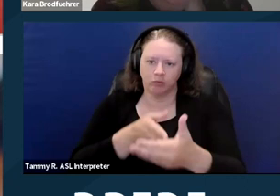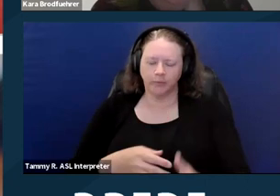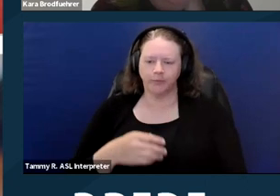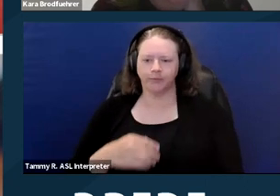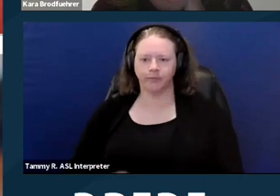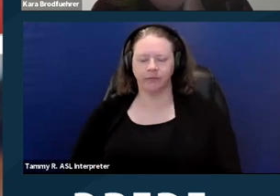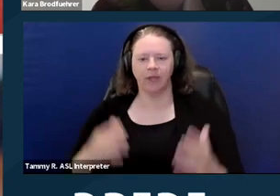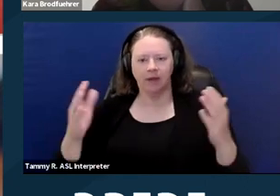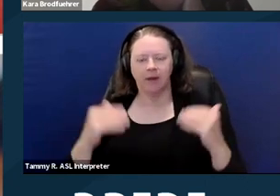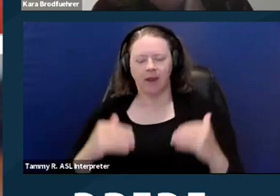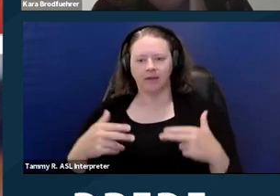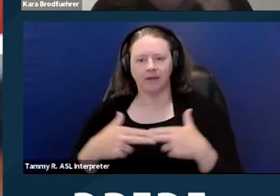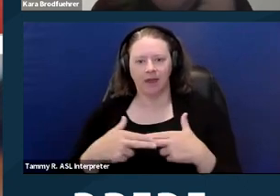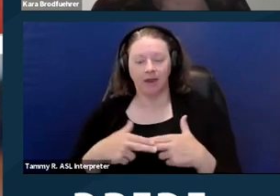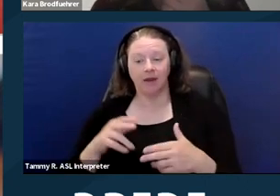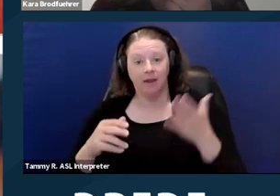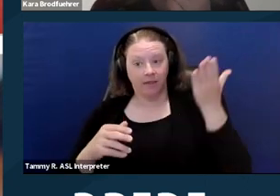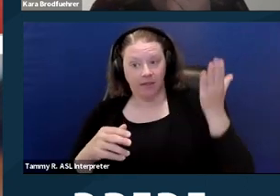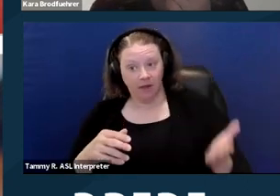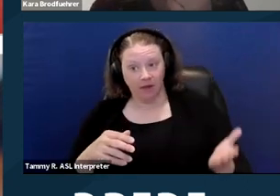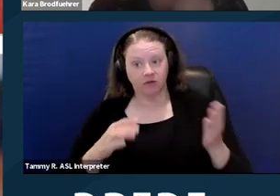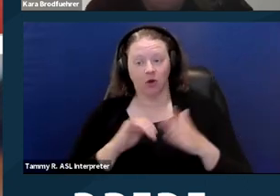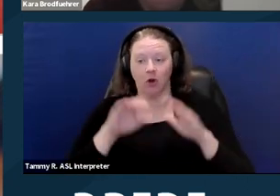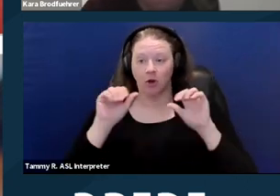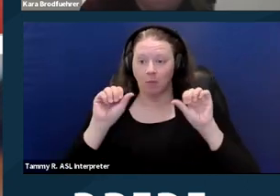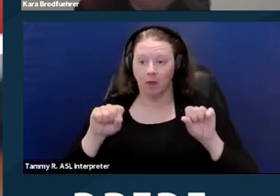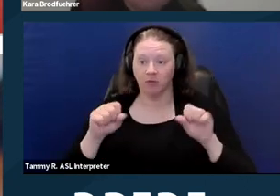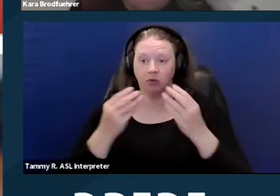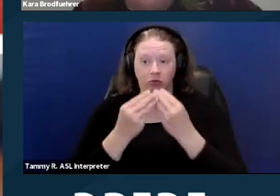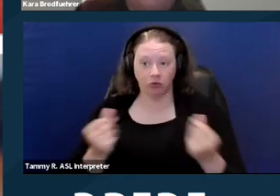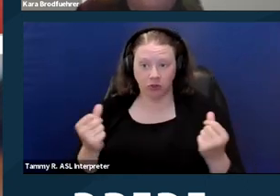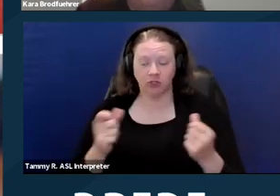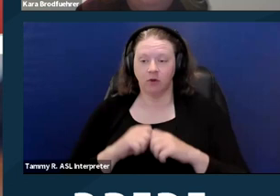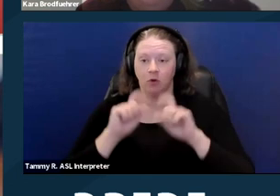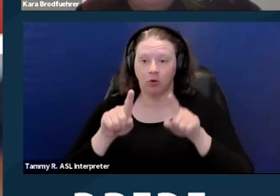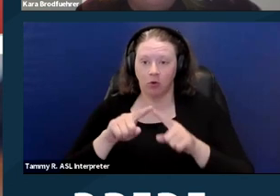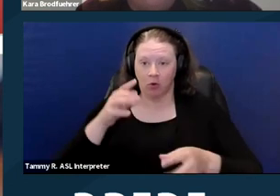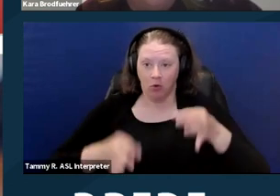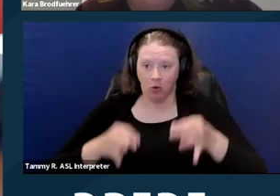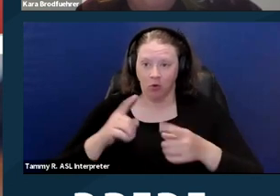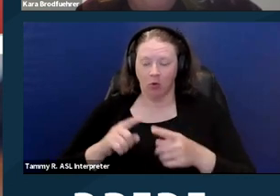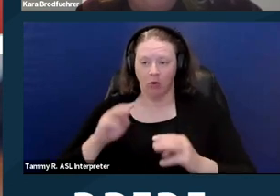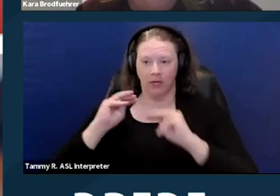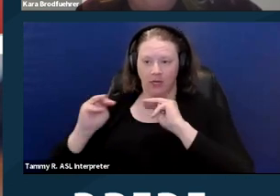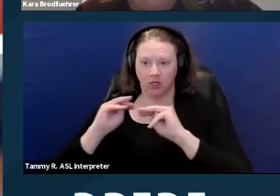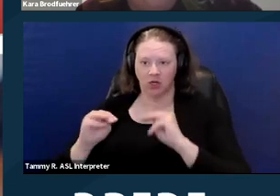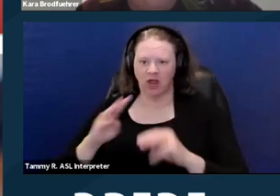And again, these are some possible remedies that can happen if you go to court or in mediation. I think I talked about many of these.